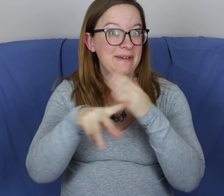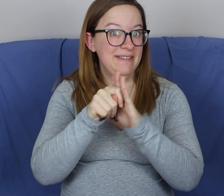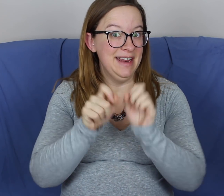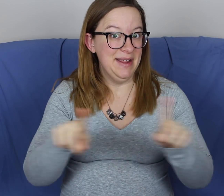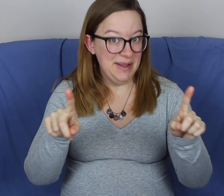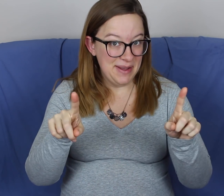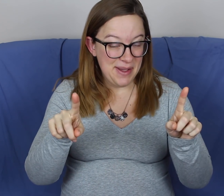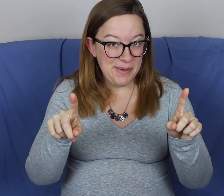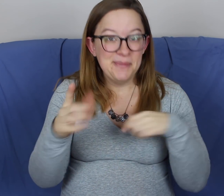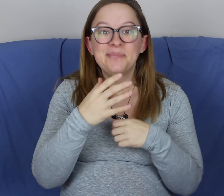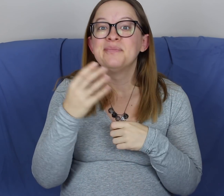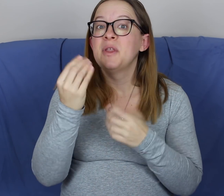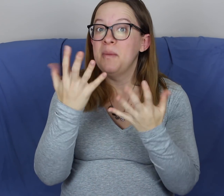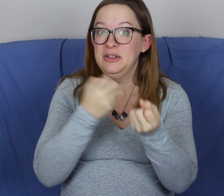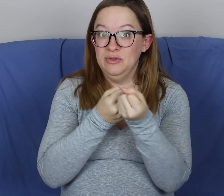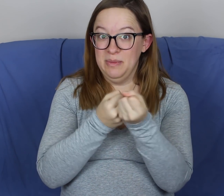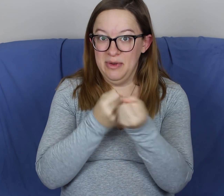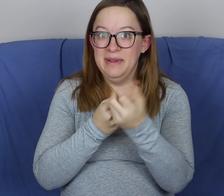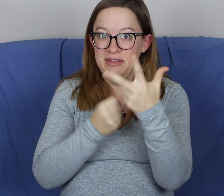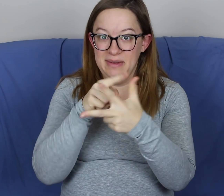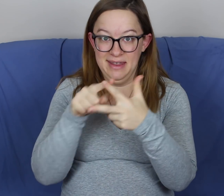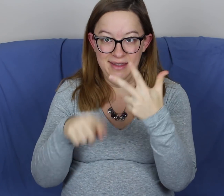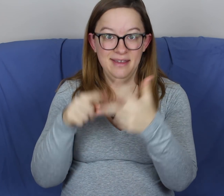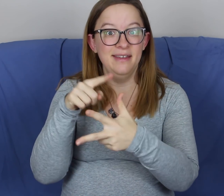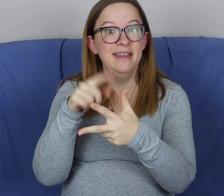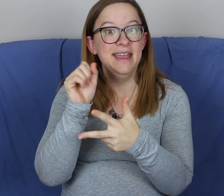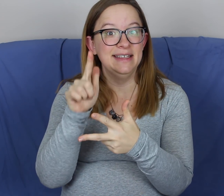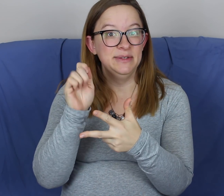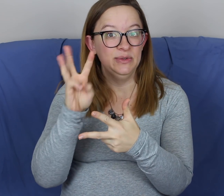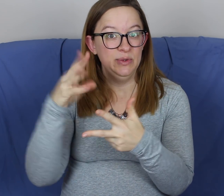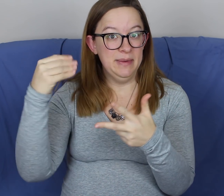so you know when new videos come out. If you want to provide support we have three ways.